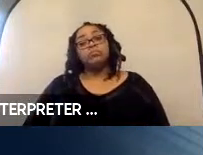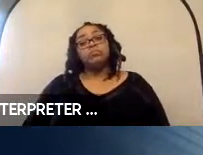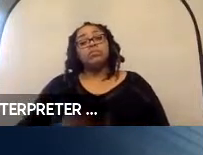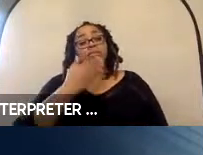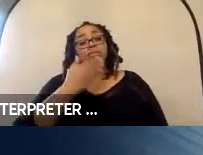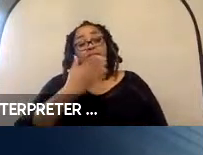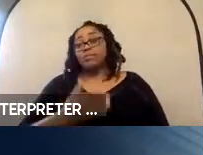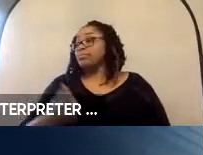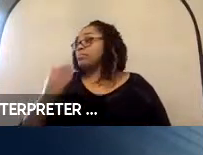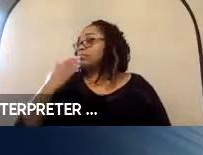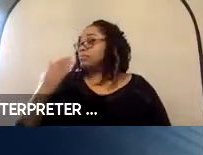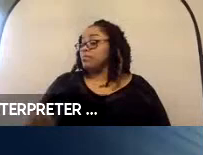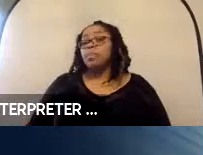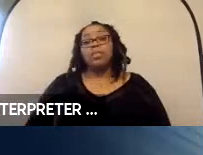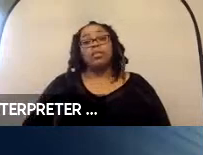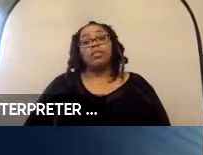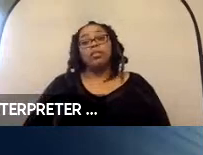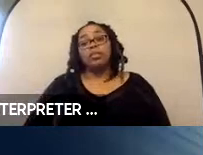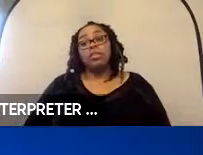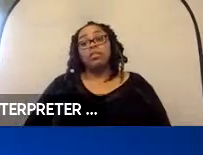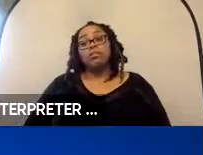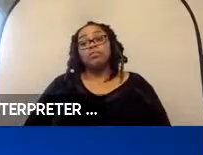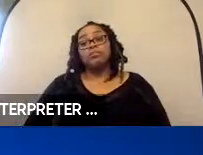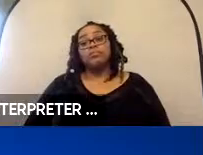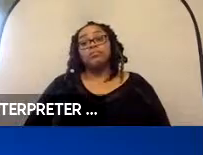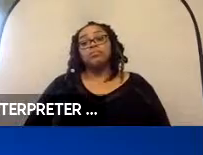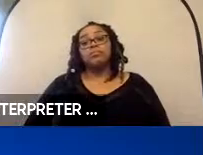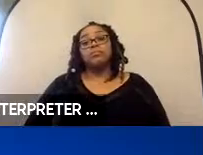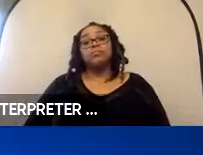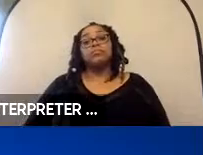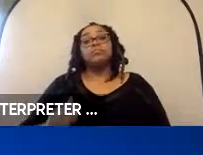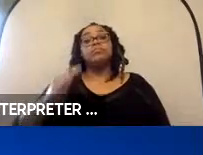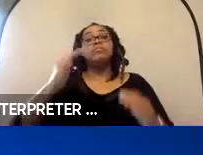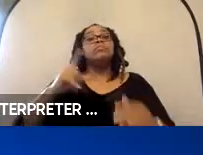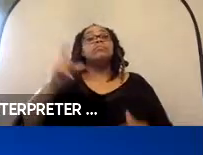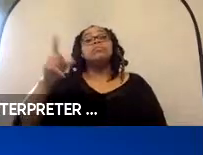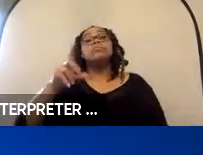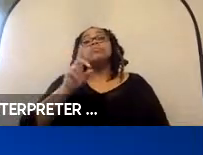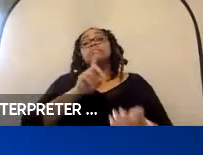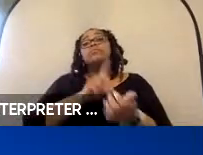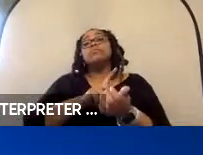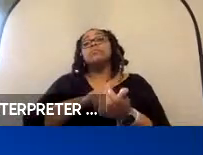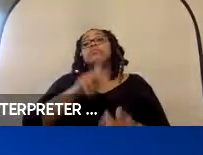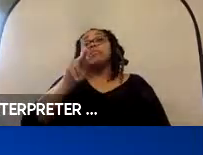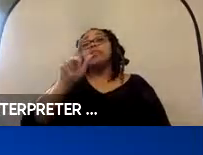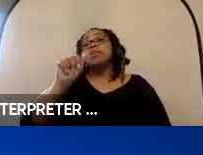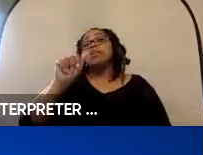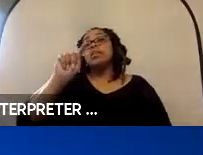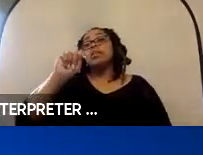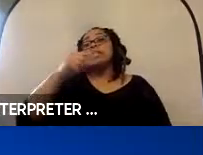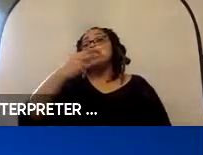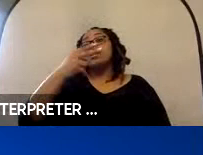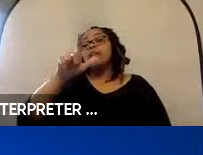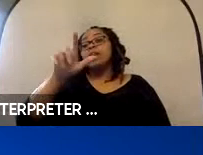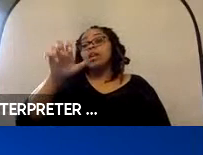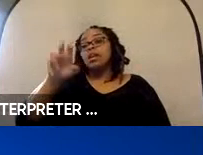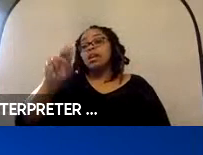Scott Windley: Our next presenters are Dr. Kathleen Klinich. She has 31 years of